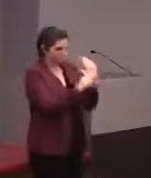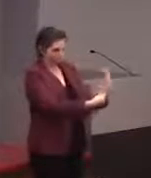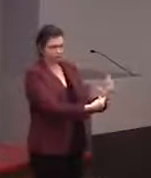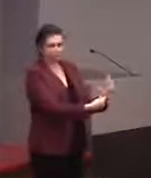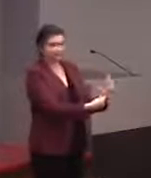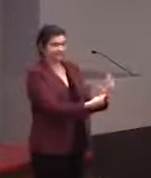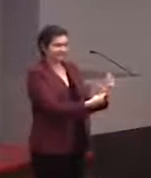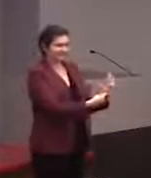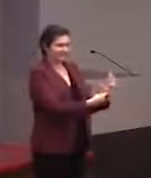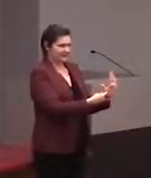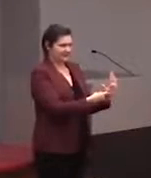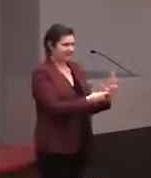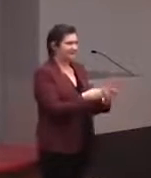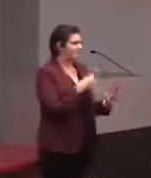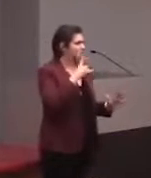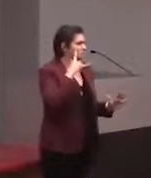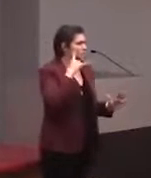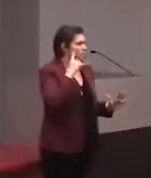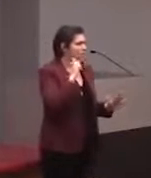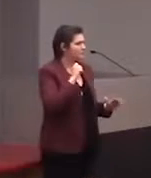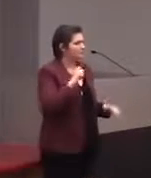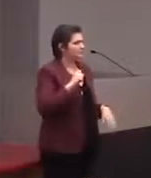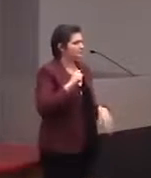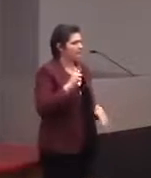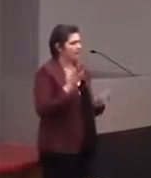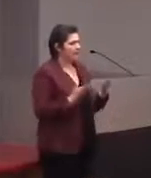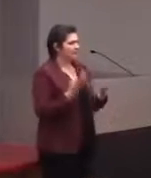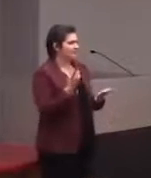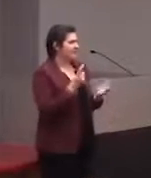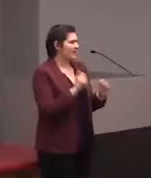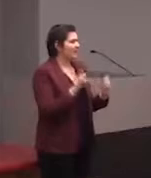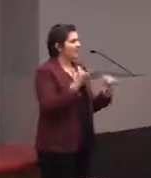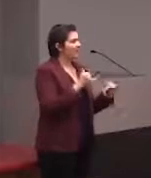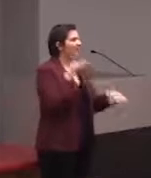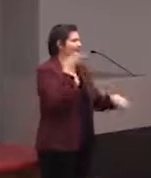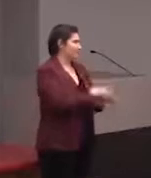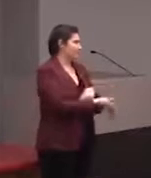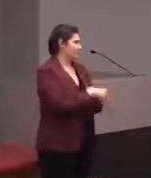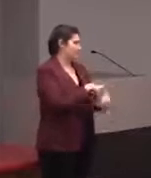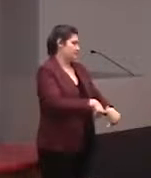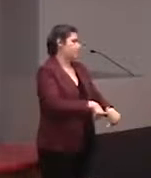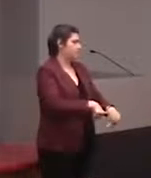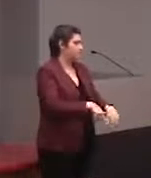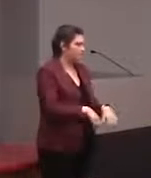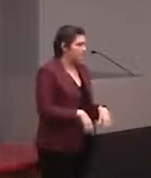because it makes noise. It might be something to play with after we talk,